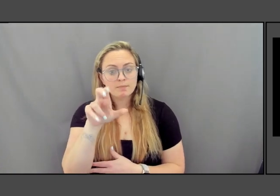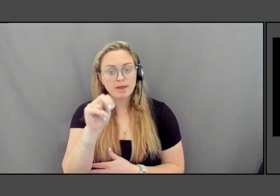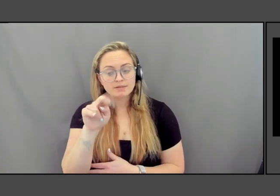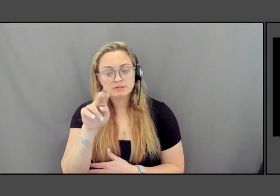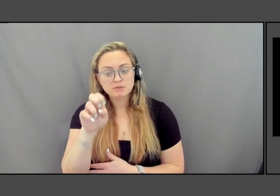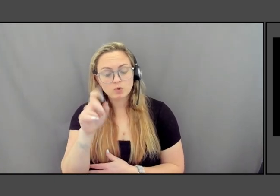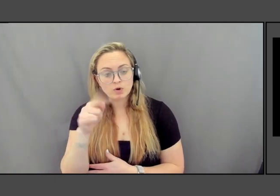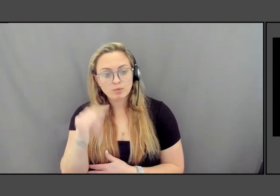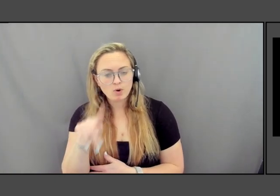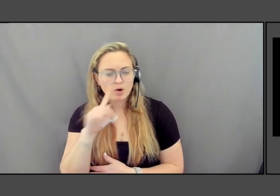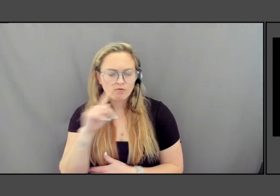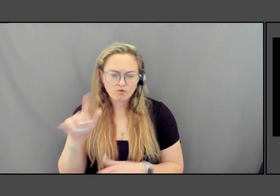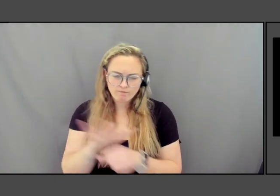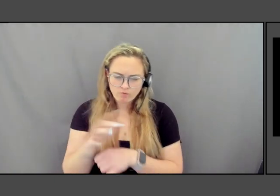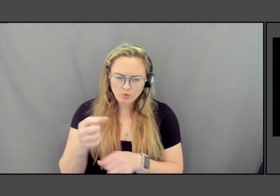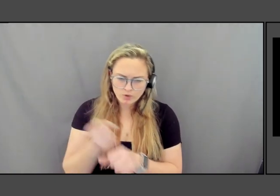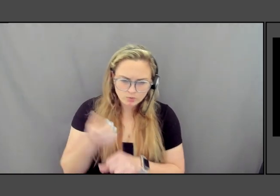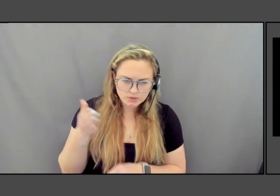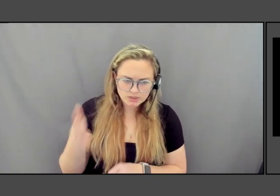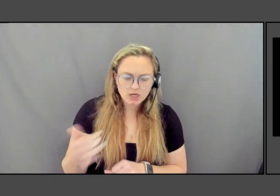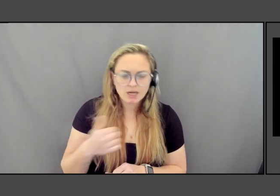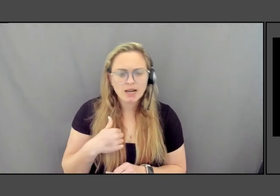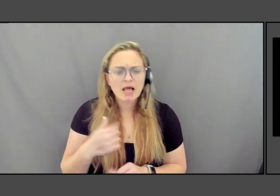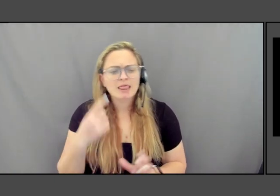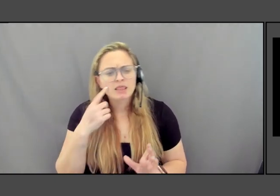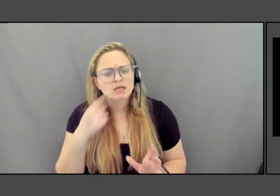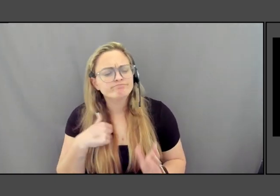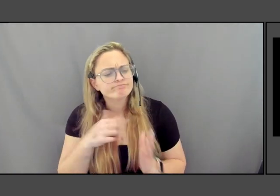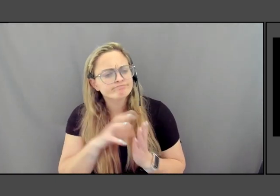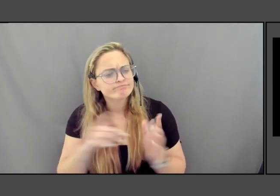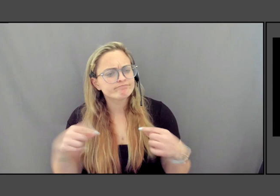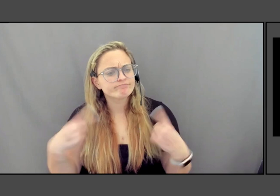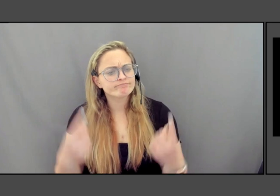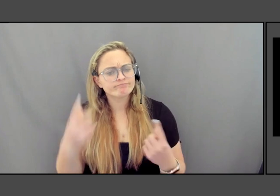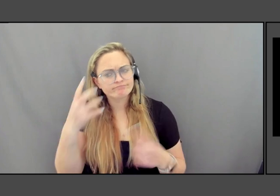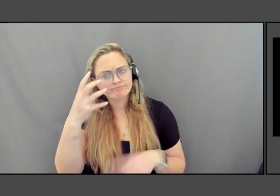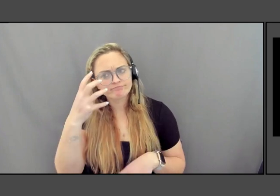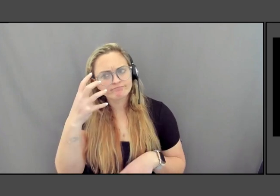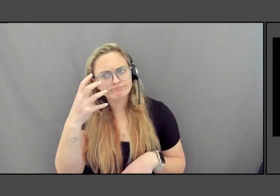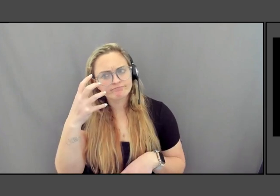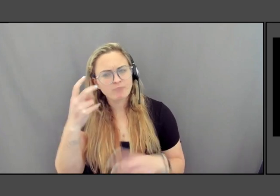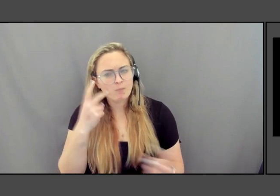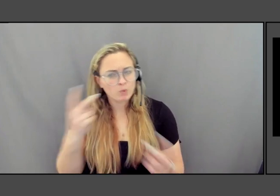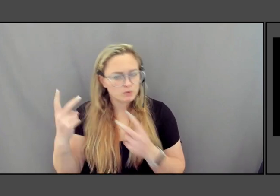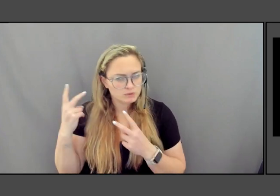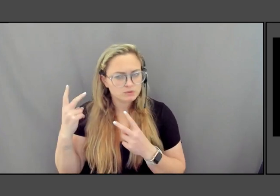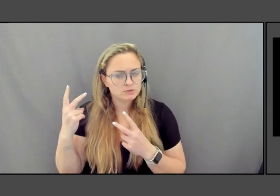And so I think I've learned that memorials, my work in the